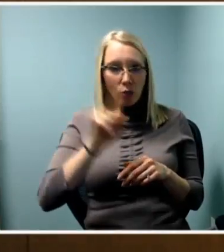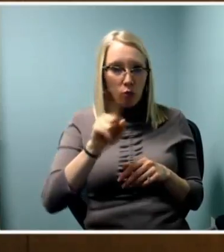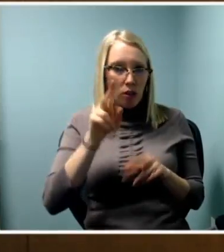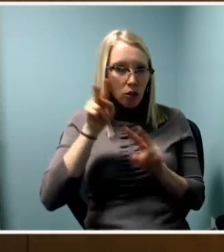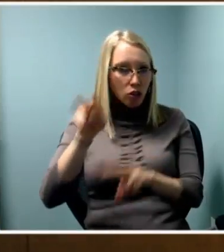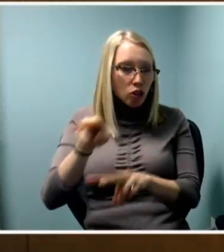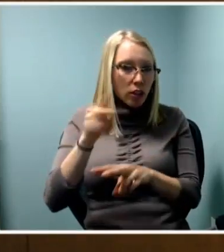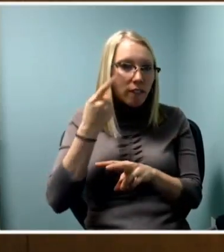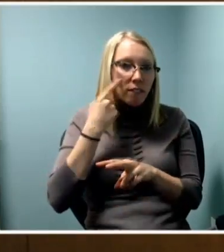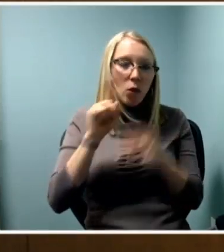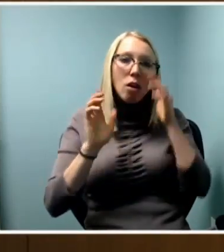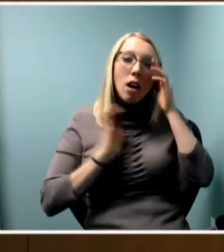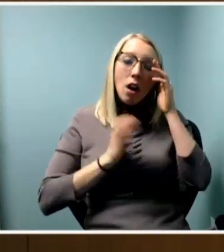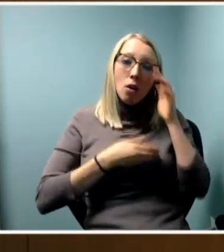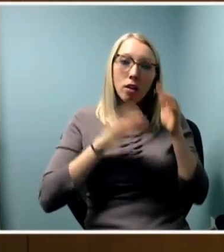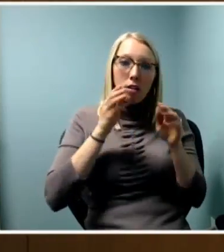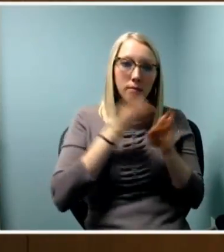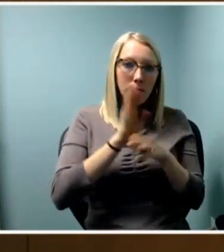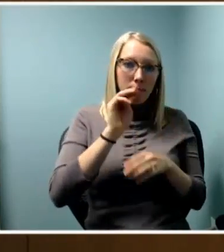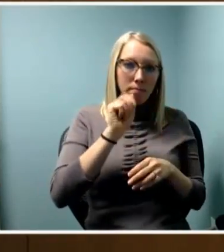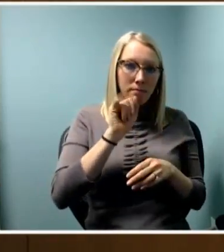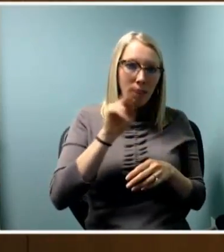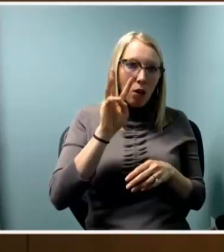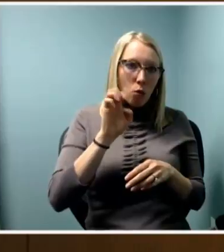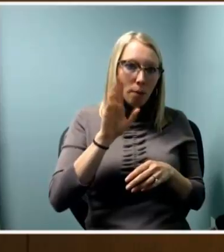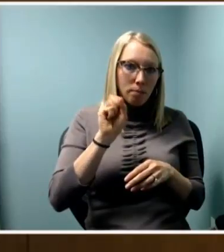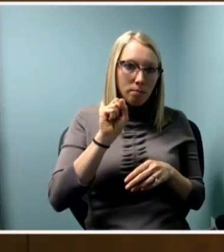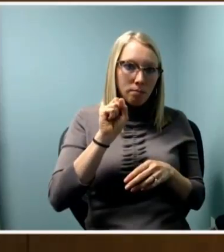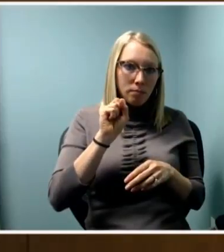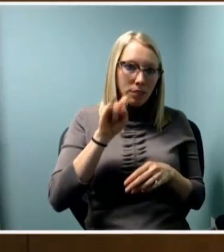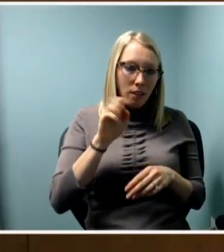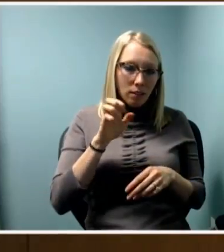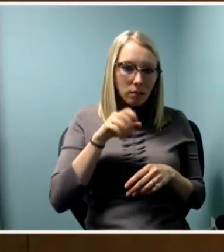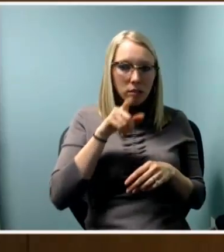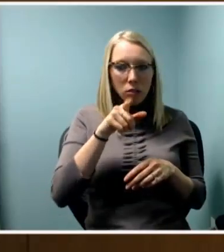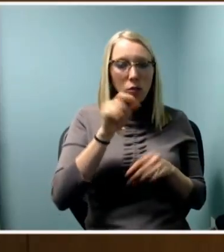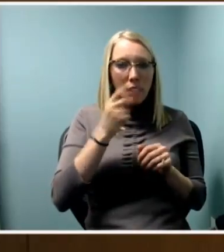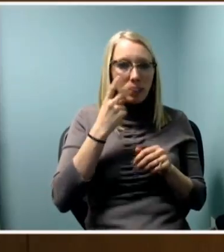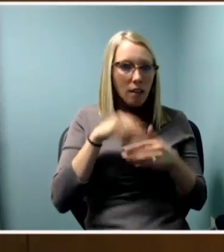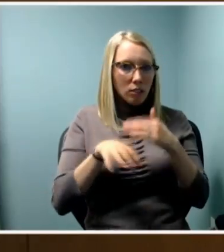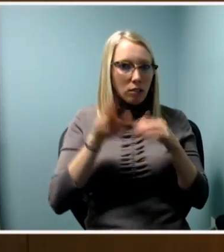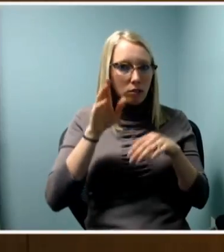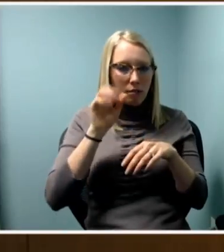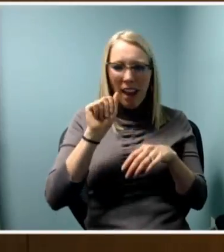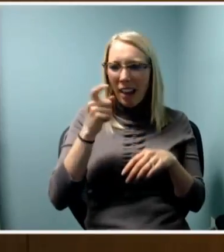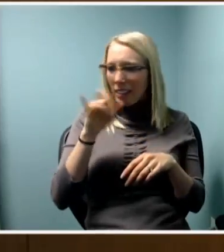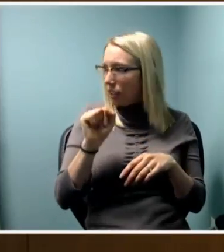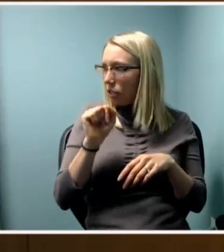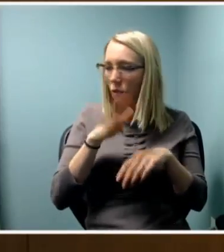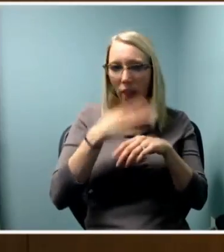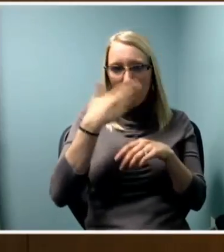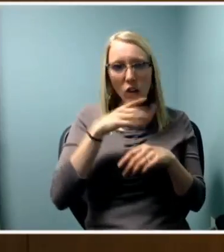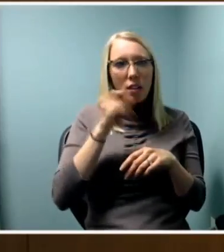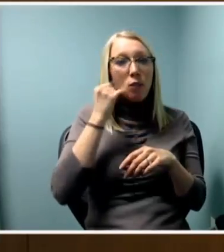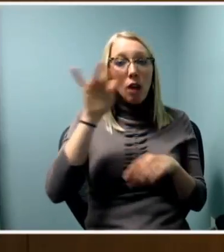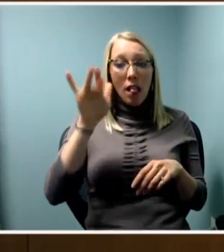Our main webpage has access right on the front, if you click that, we'll make sure-- Sarah or I will update with all the relevant information